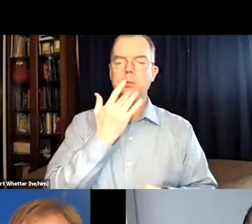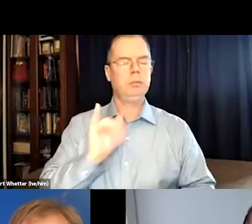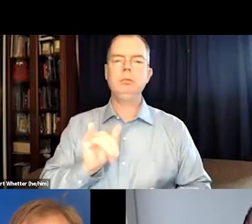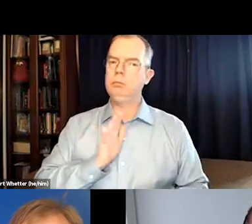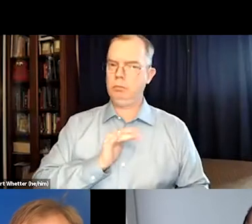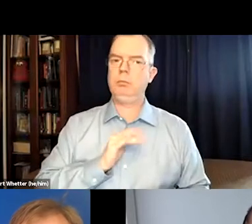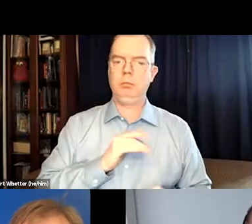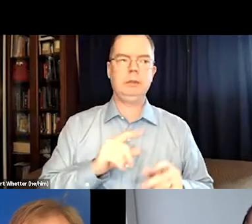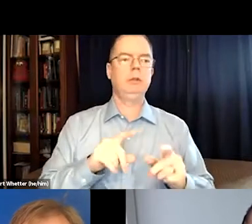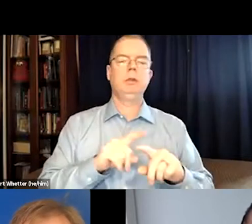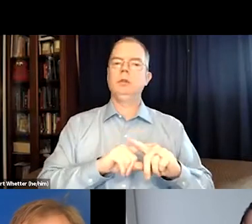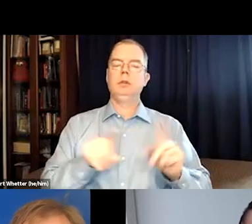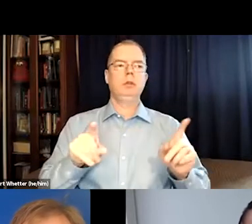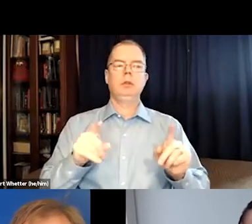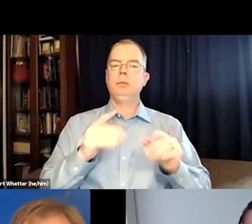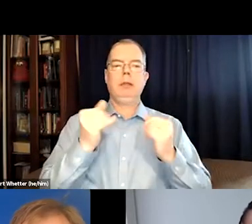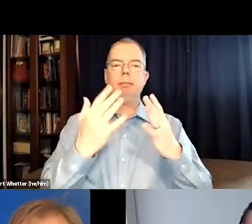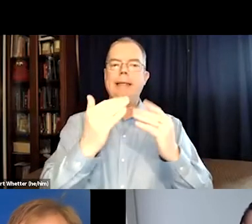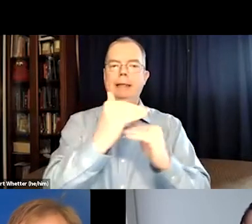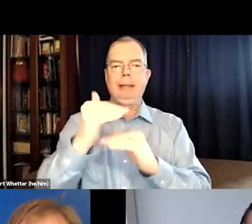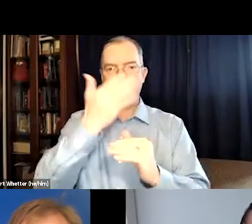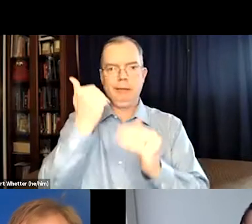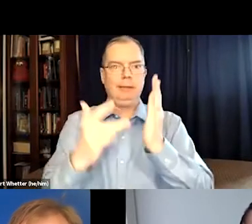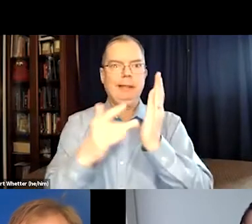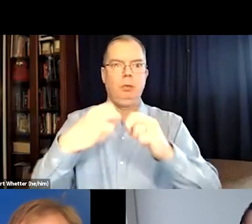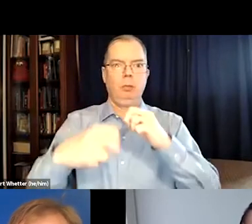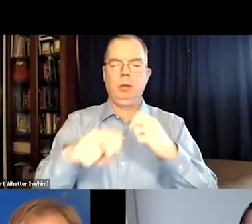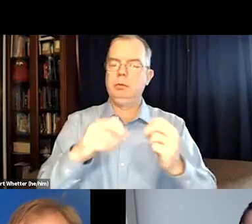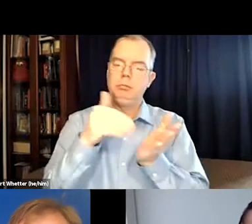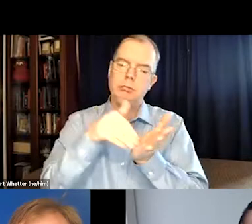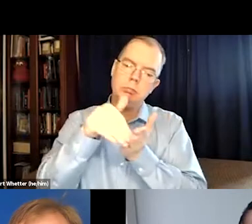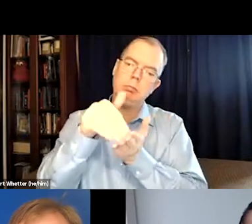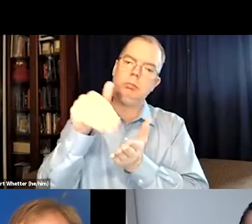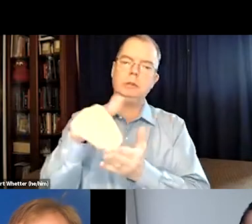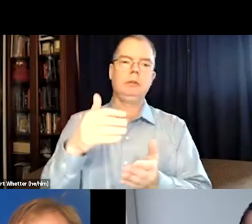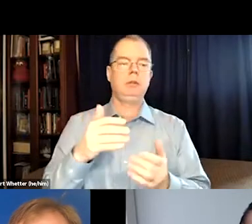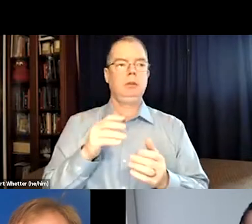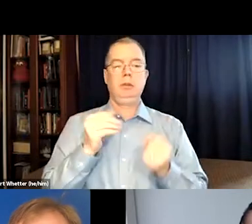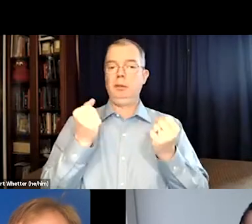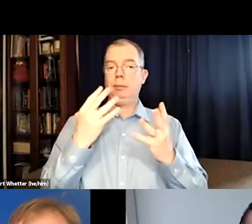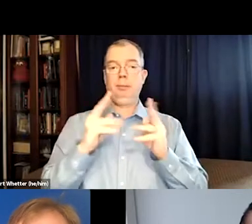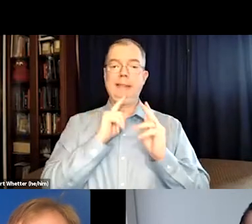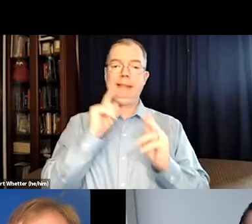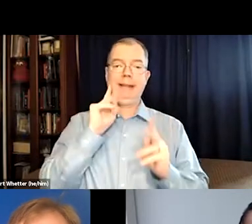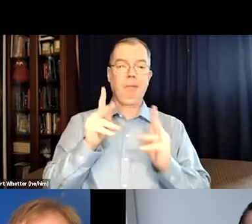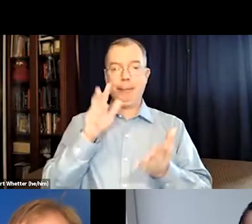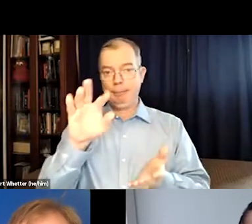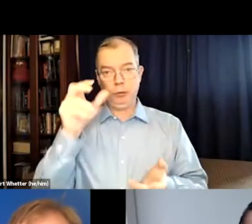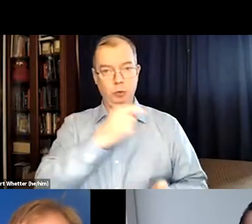during the time I choose to go, during a preferred time of my own. But there's many limitations because of these technical problems.